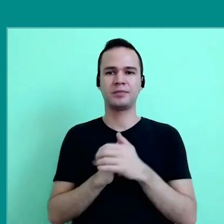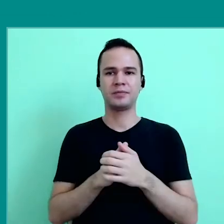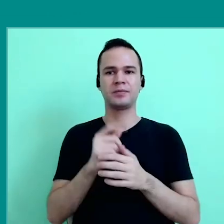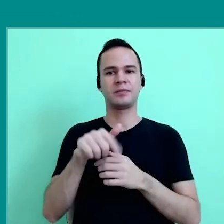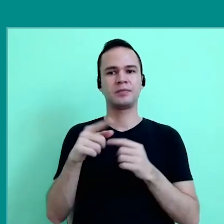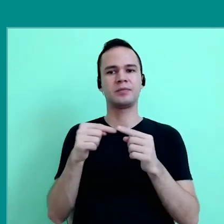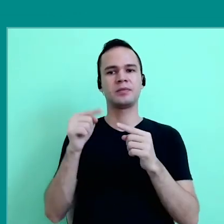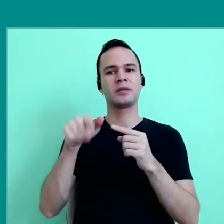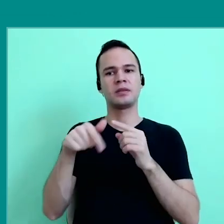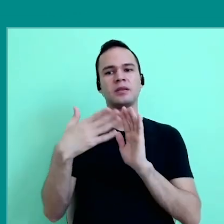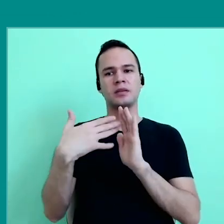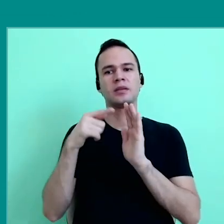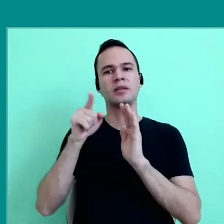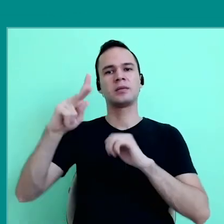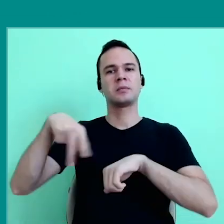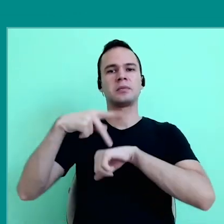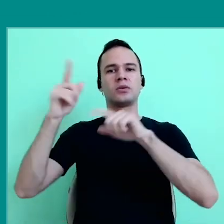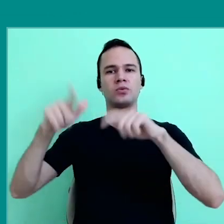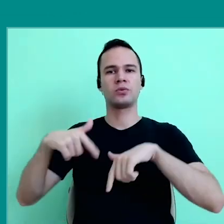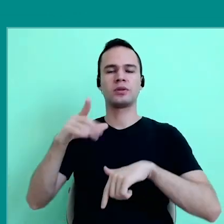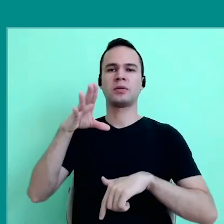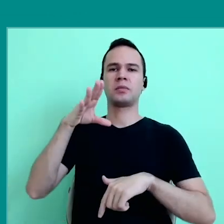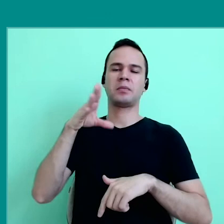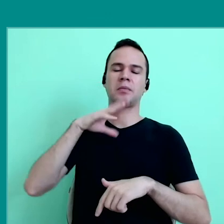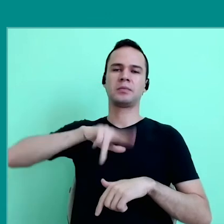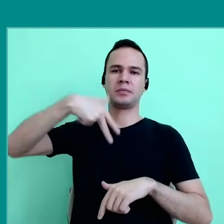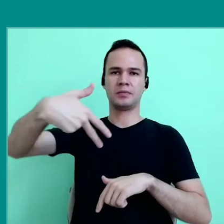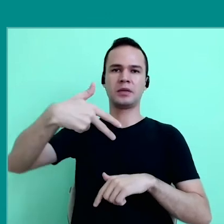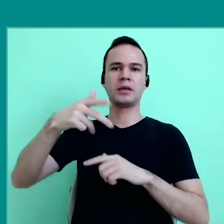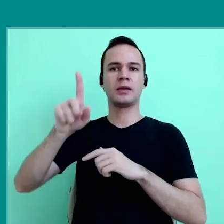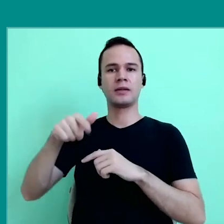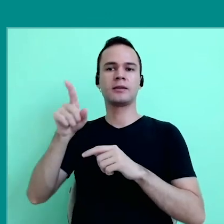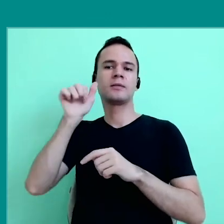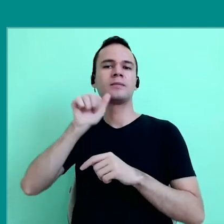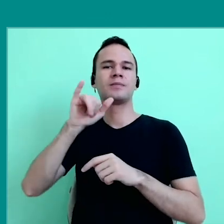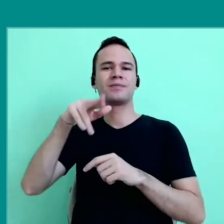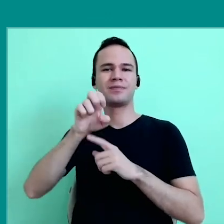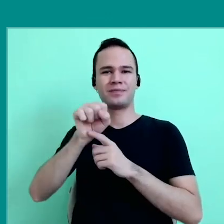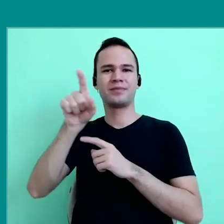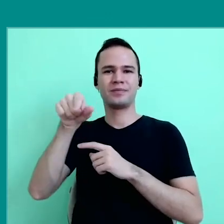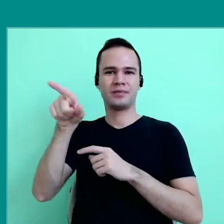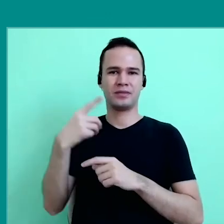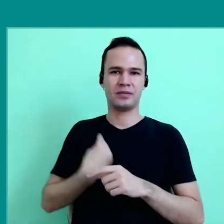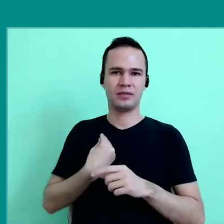from school libraries in Portugal, 2018, with my dear Inés Miret, from the Emília Laboratory,